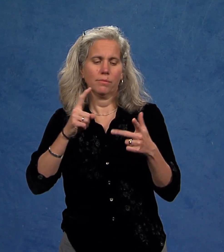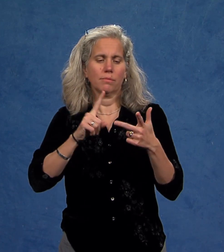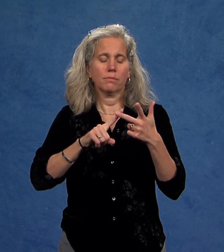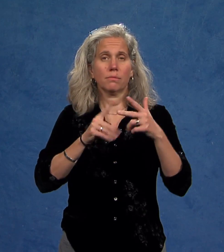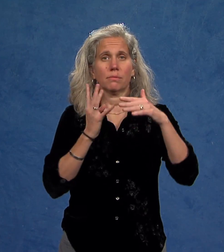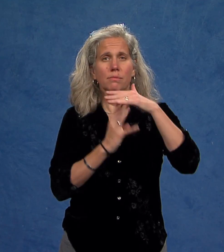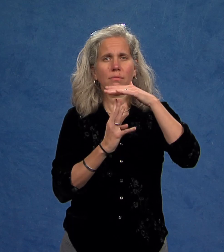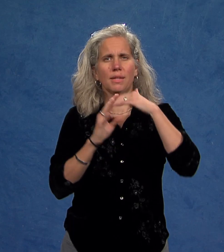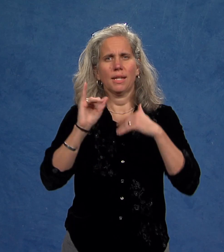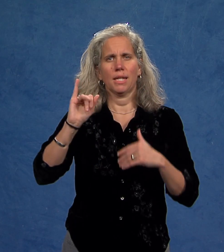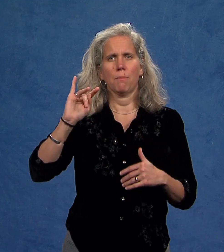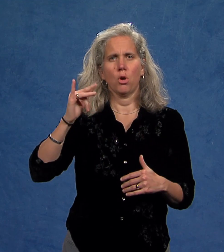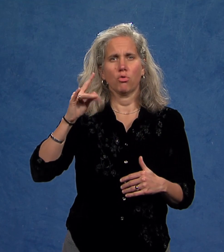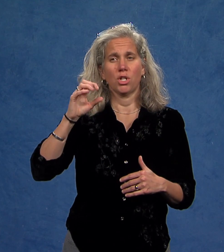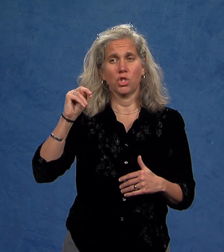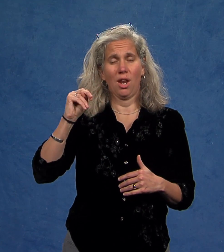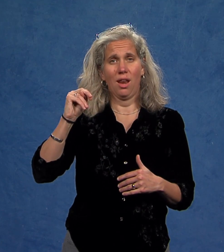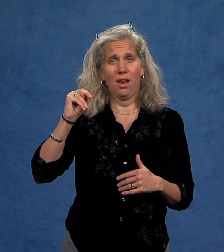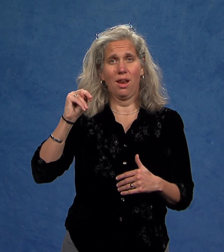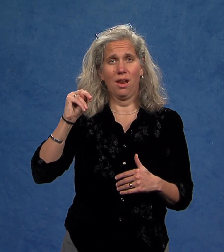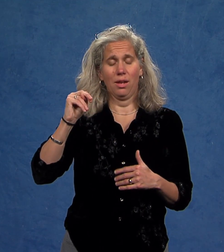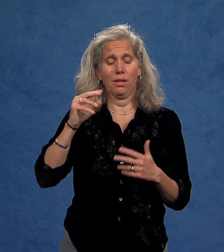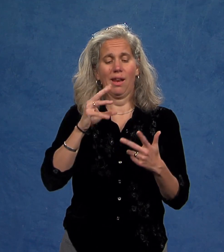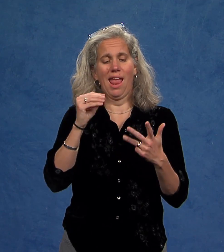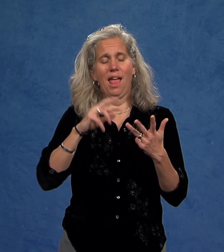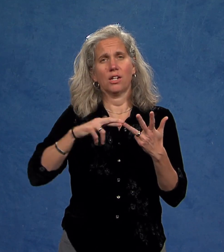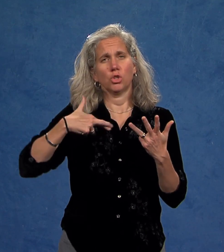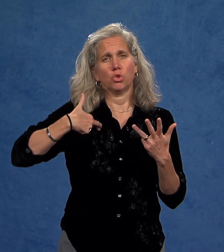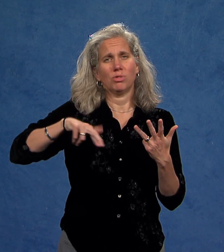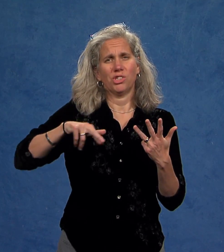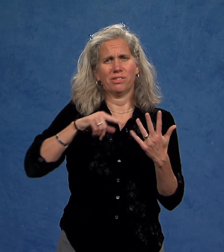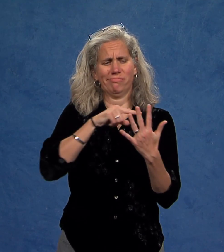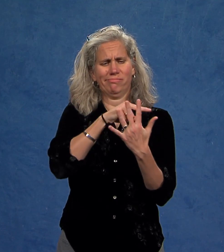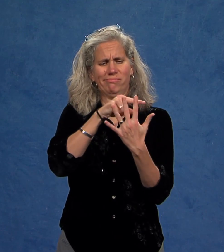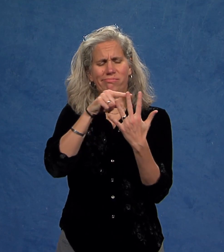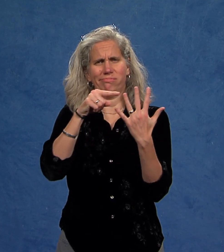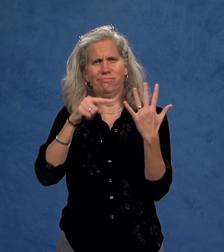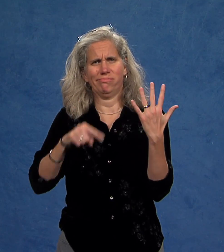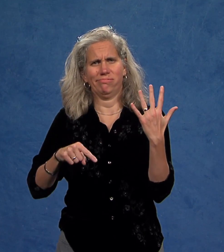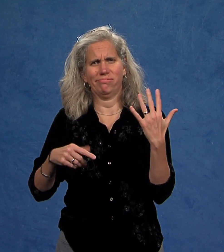immigration status, and religious affiliation.